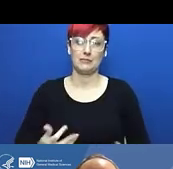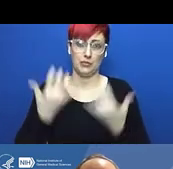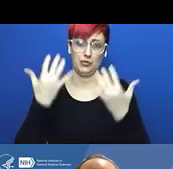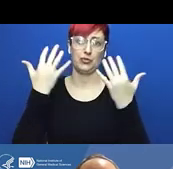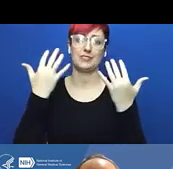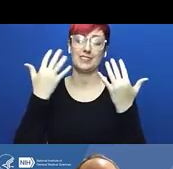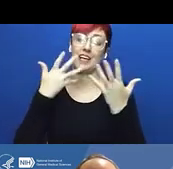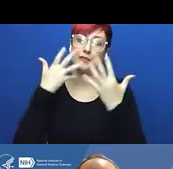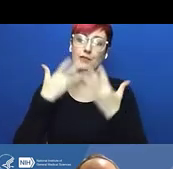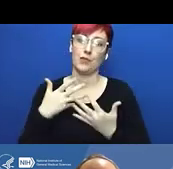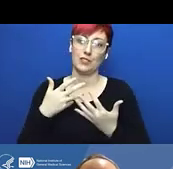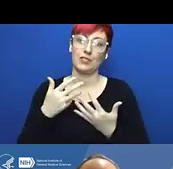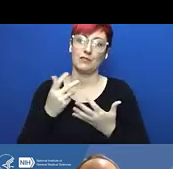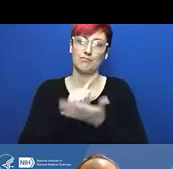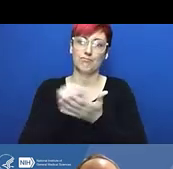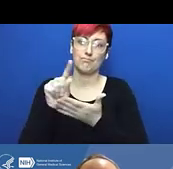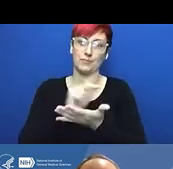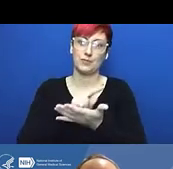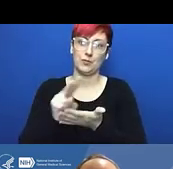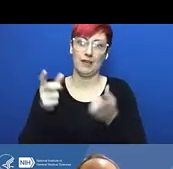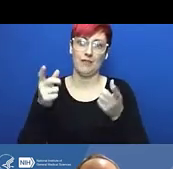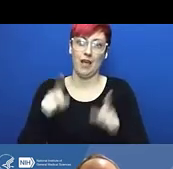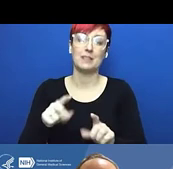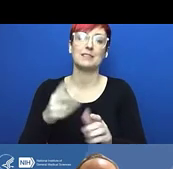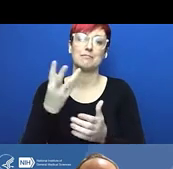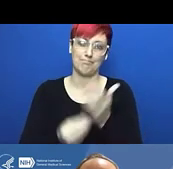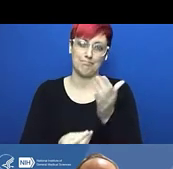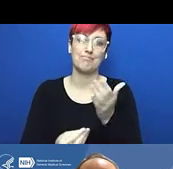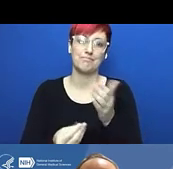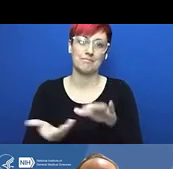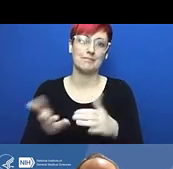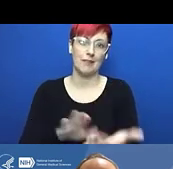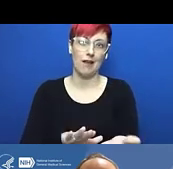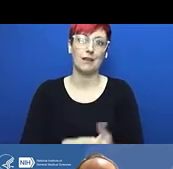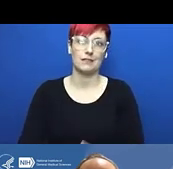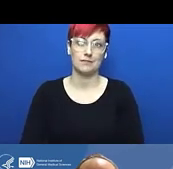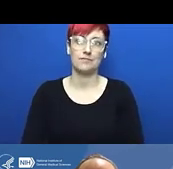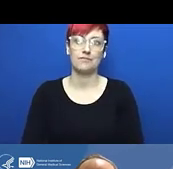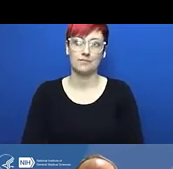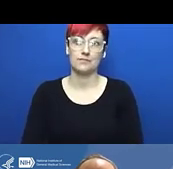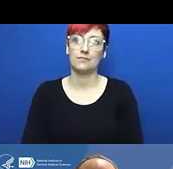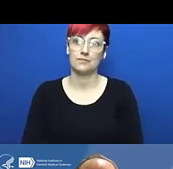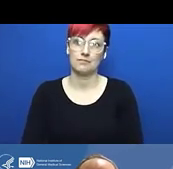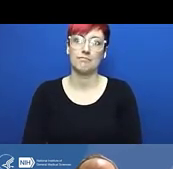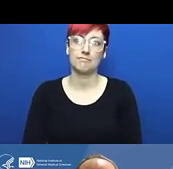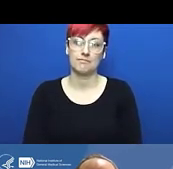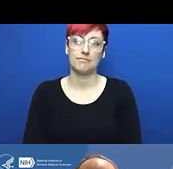to let all the attendees filter in. So if you're on camera and audio's on,